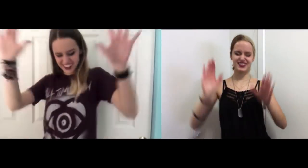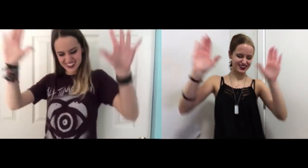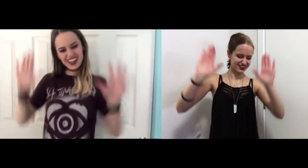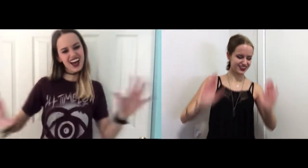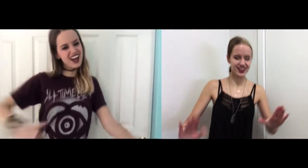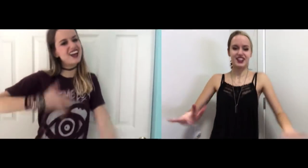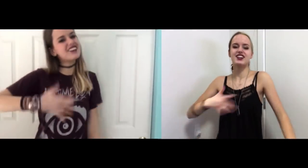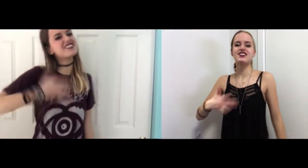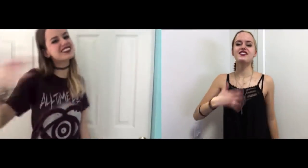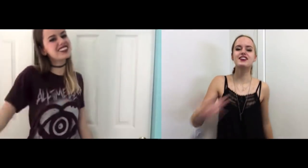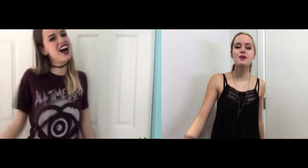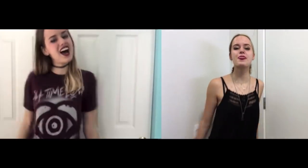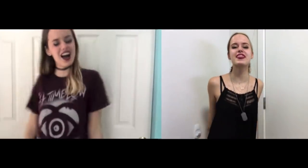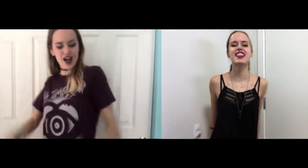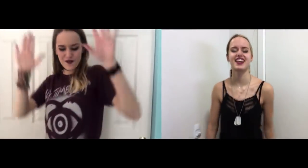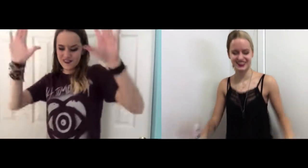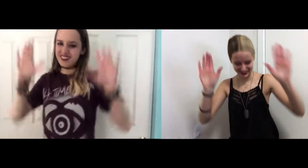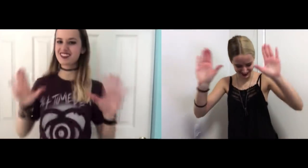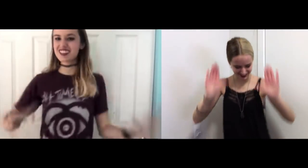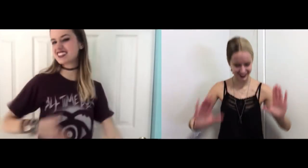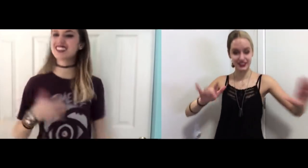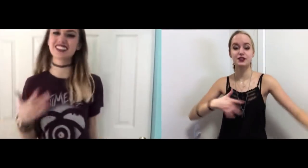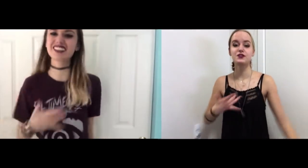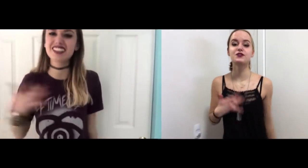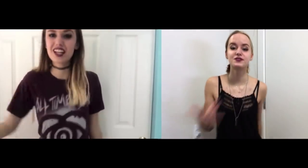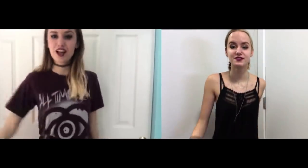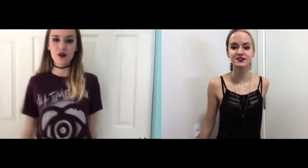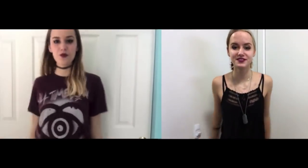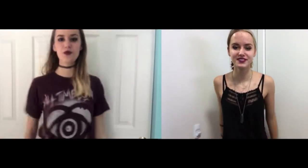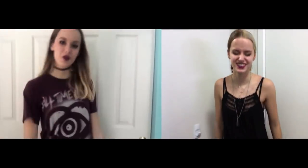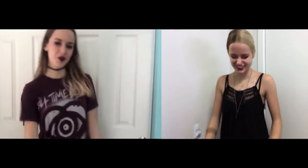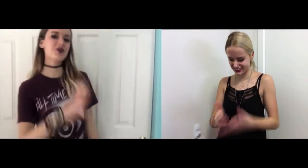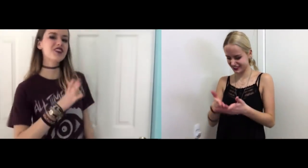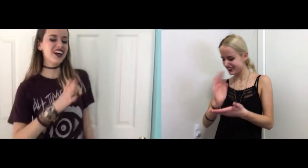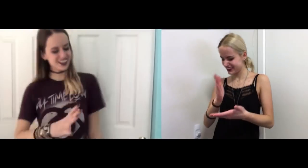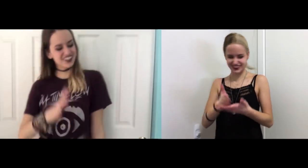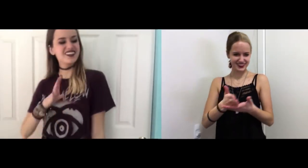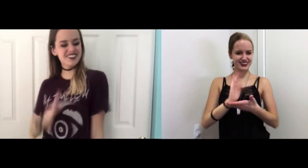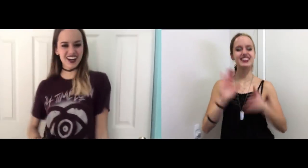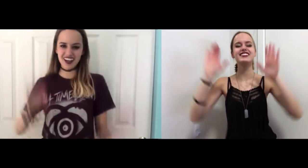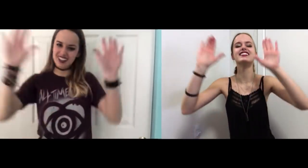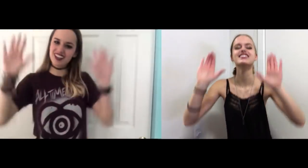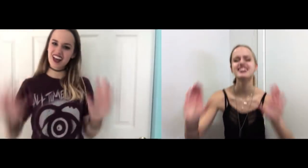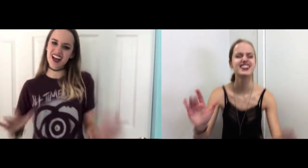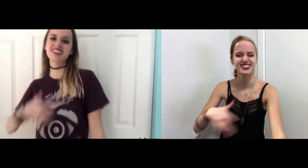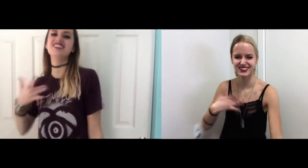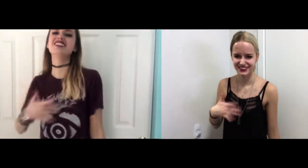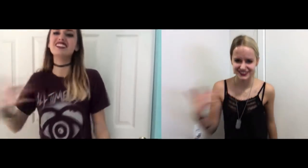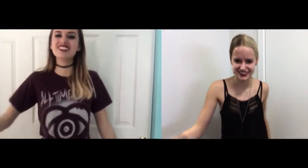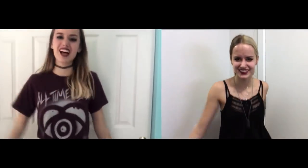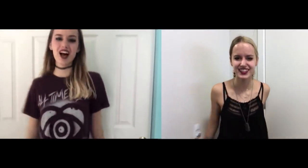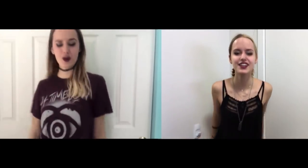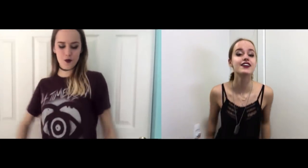It's a hell of a feeling though, It's a hell of a feeling though! Alright, alright! It's a hell of a feeling though,